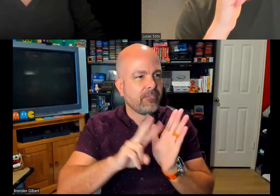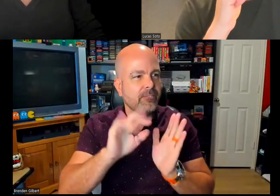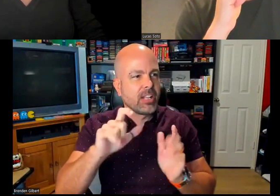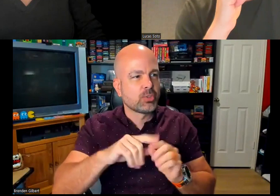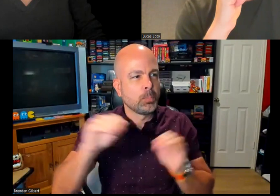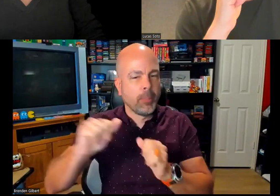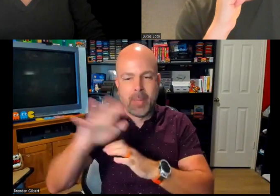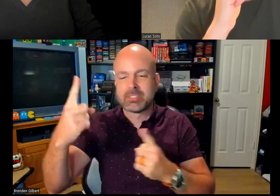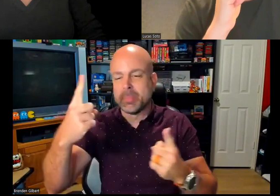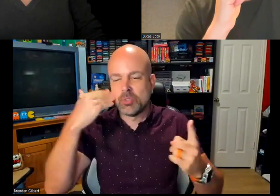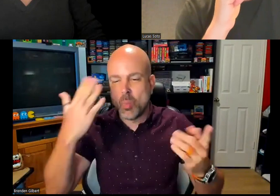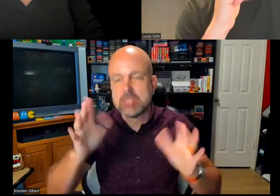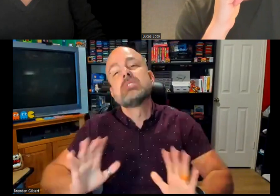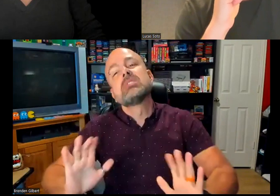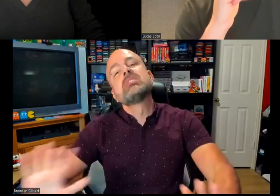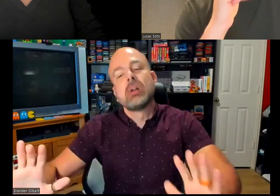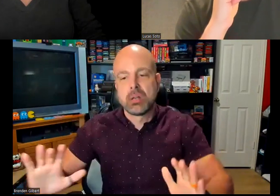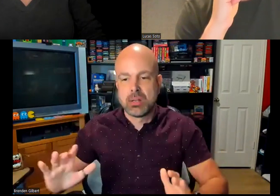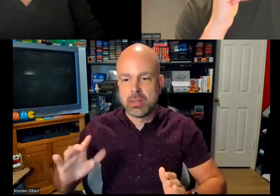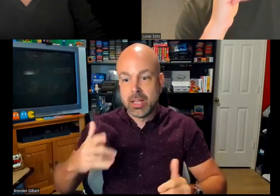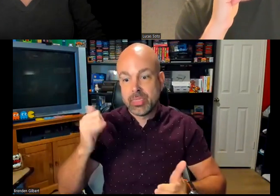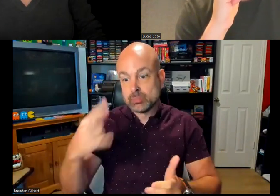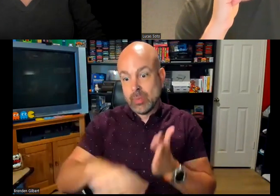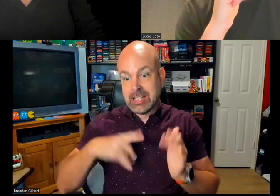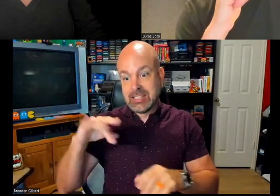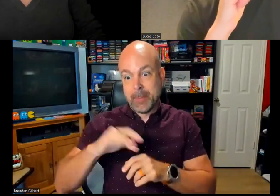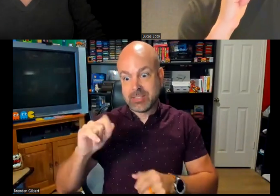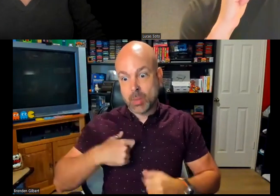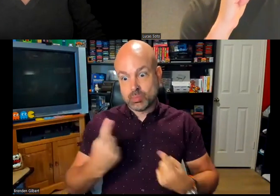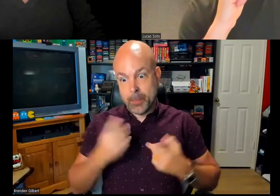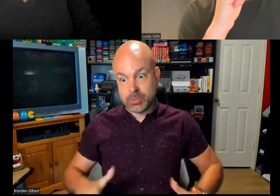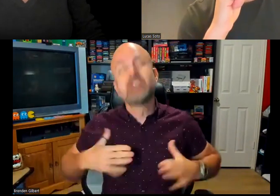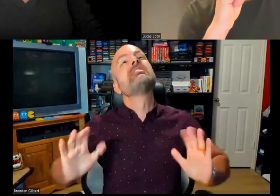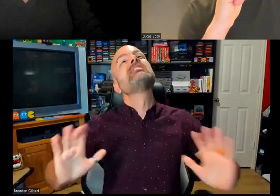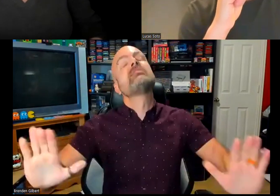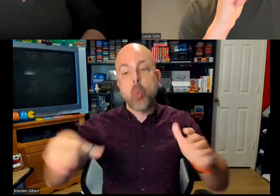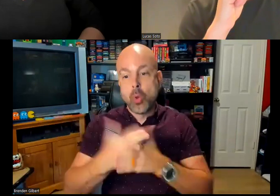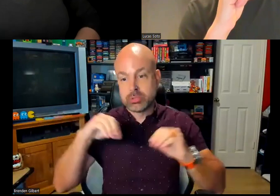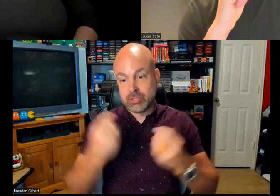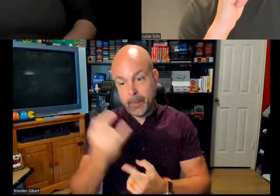move mountains. It can't be a single individual. When I was at